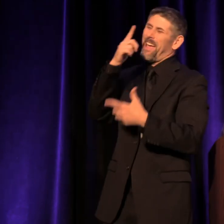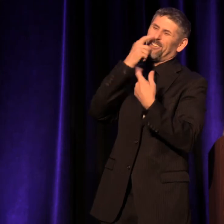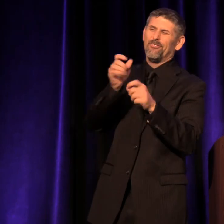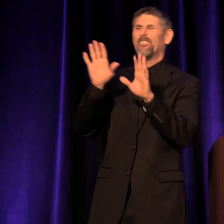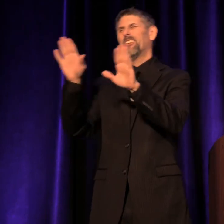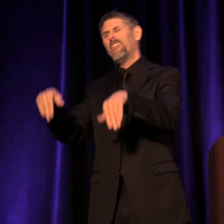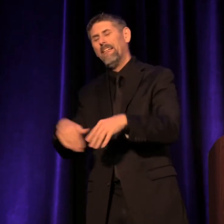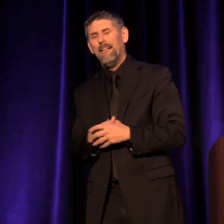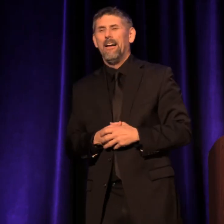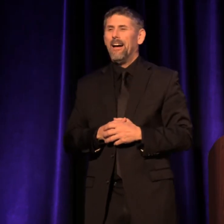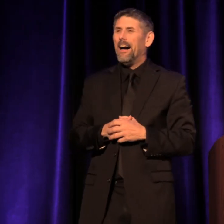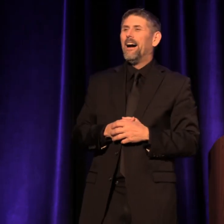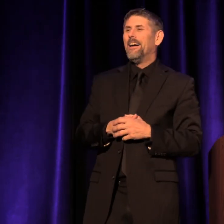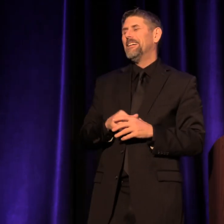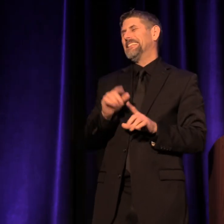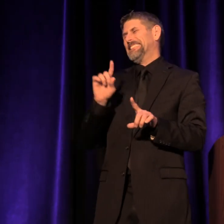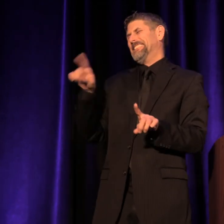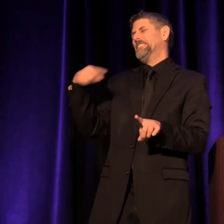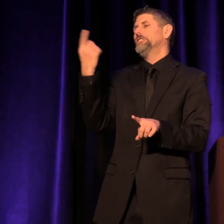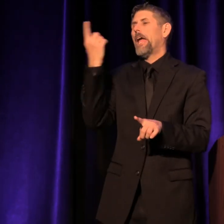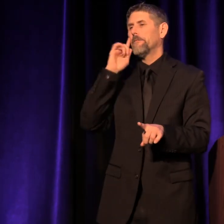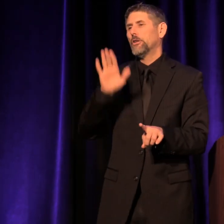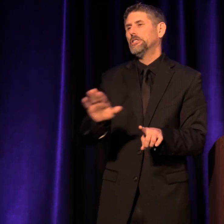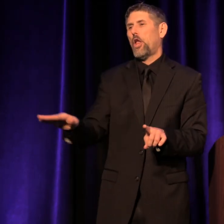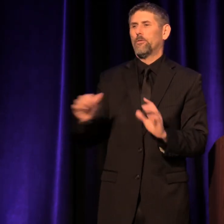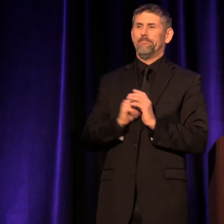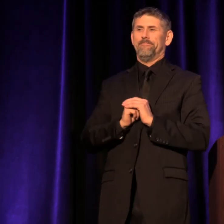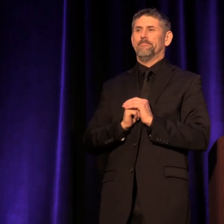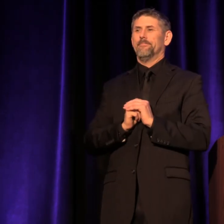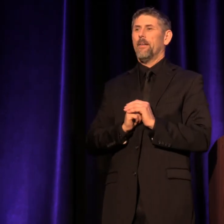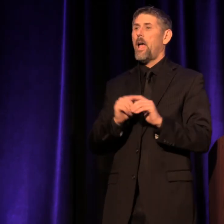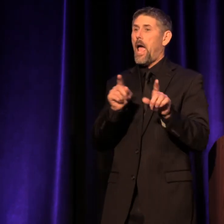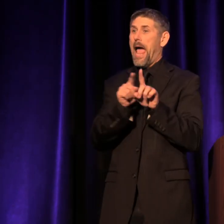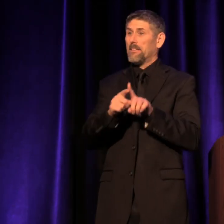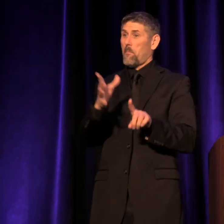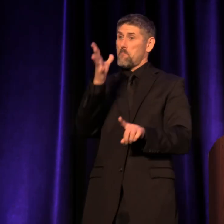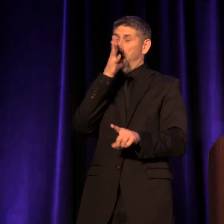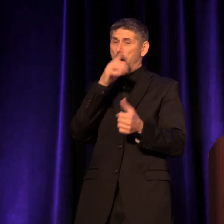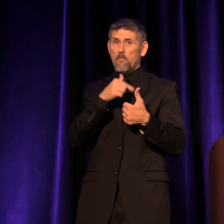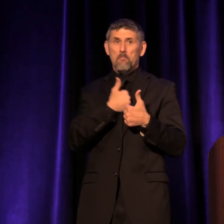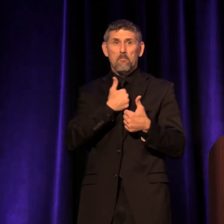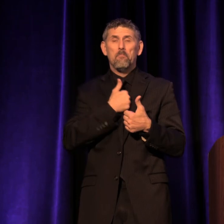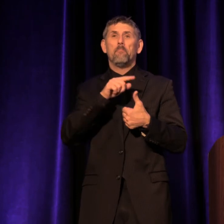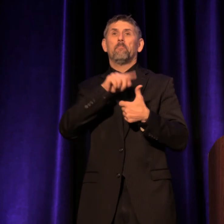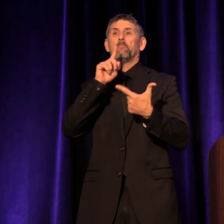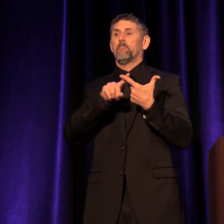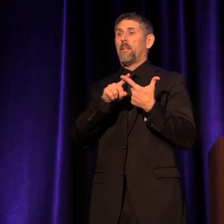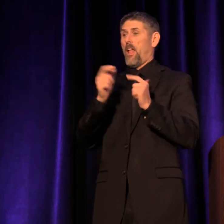but it's just for children." And as a mom and as a theater artist